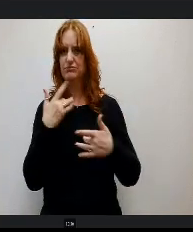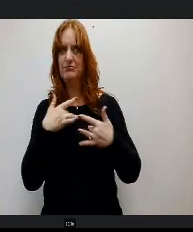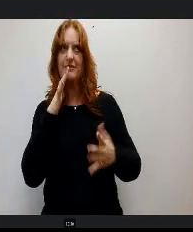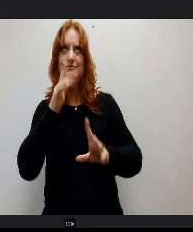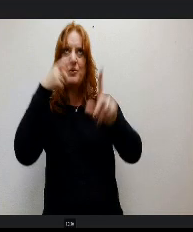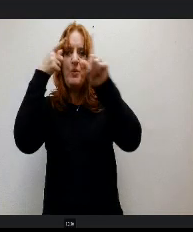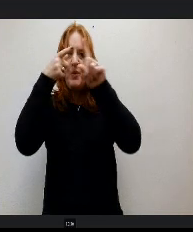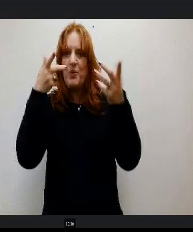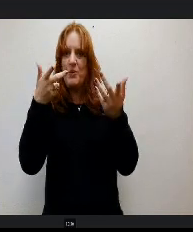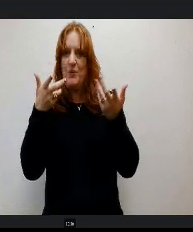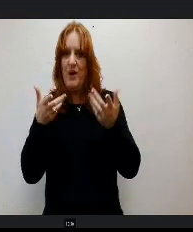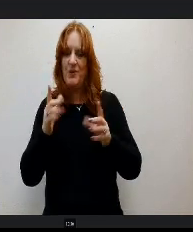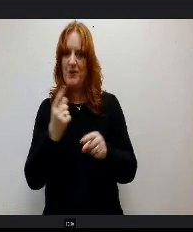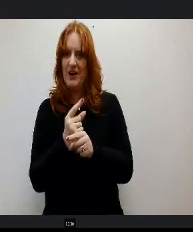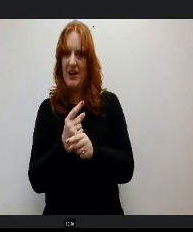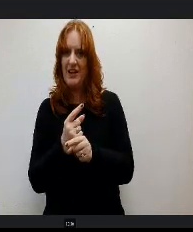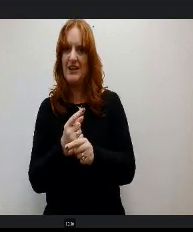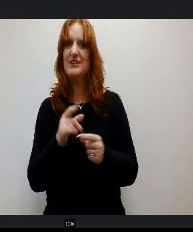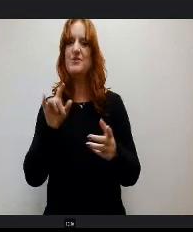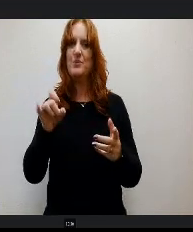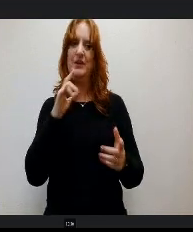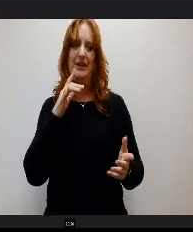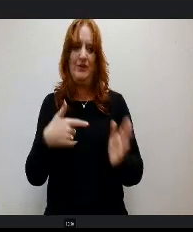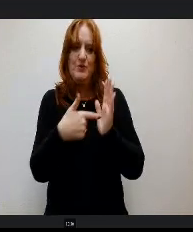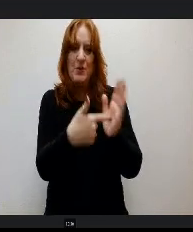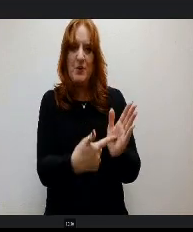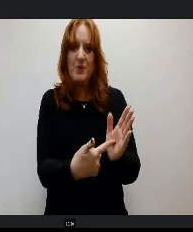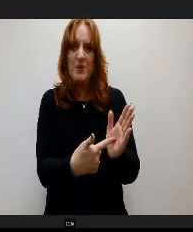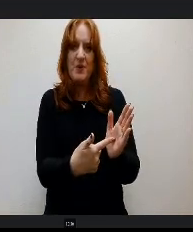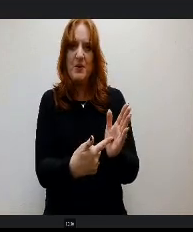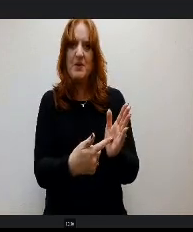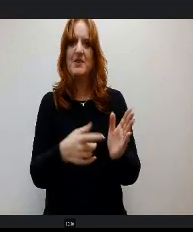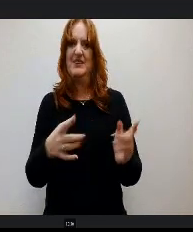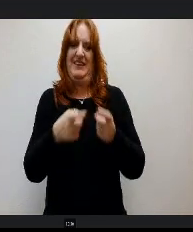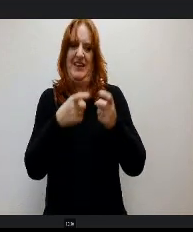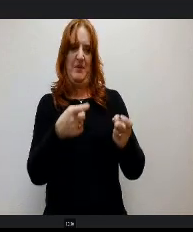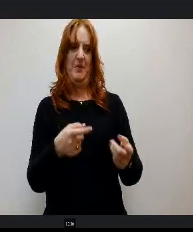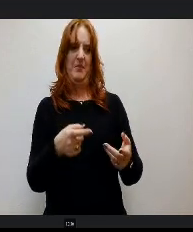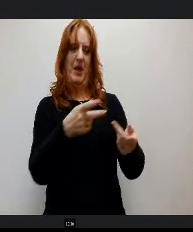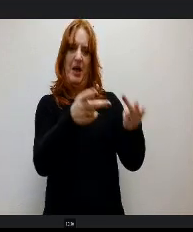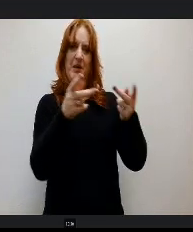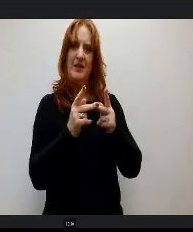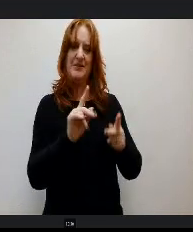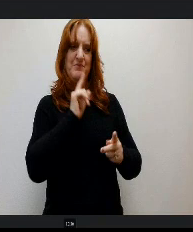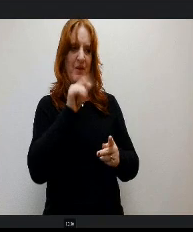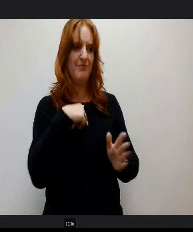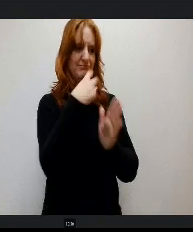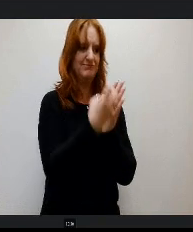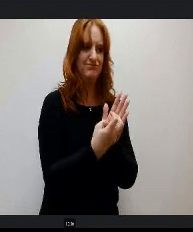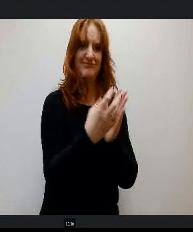what we need to deliver for them, is to give them a place to be fully invested and excited again. And so I'm just